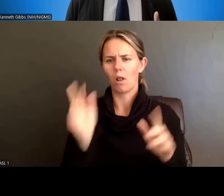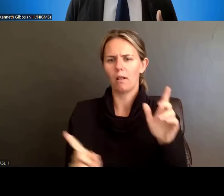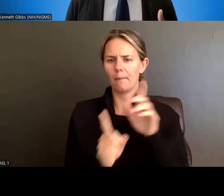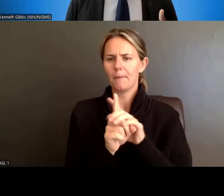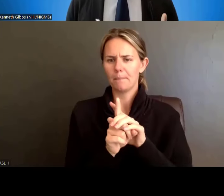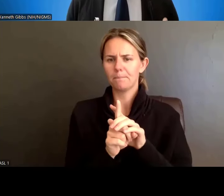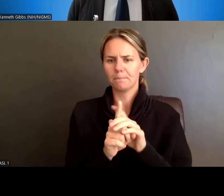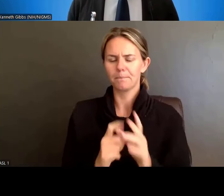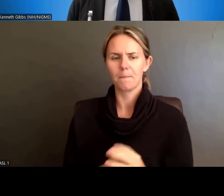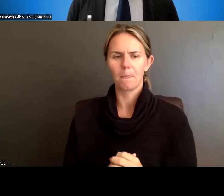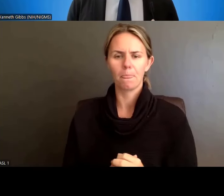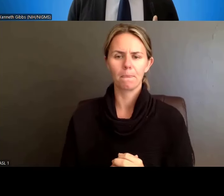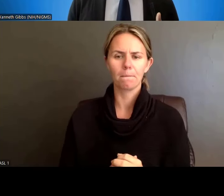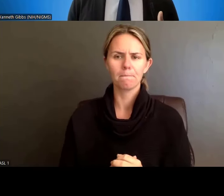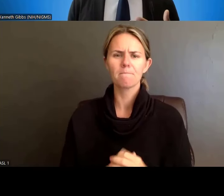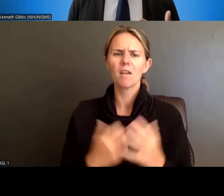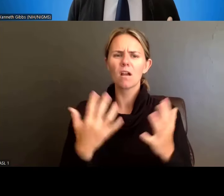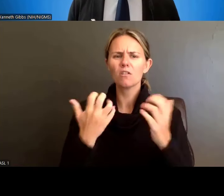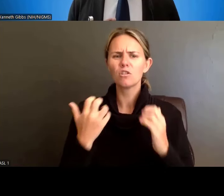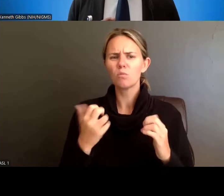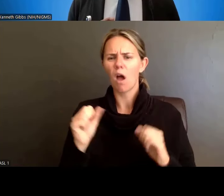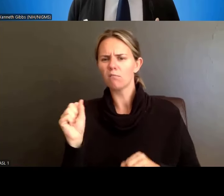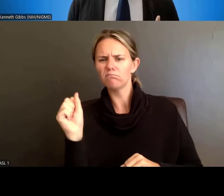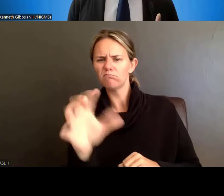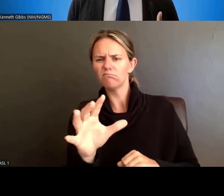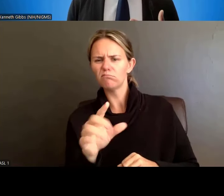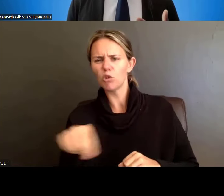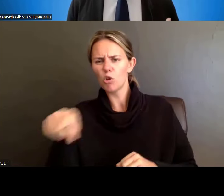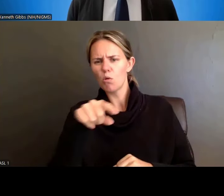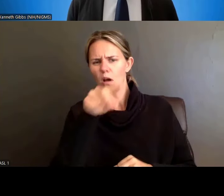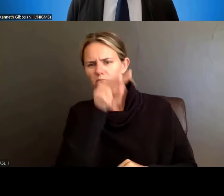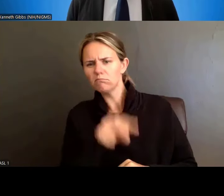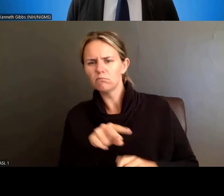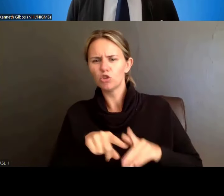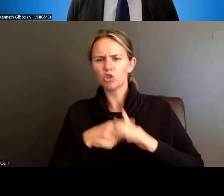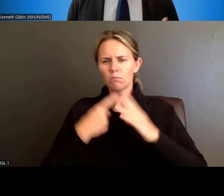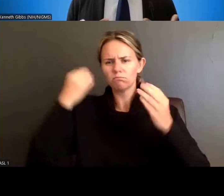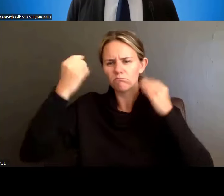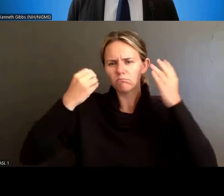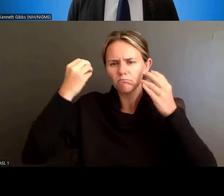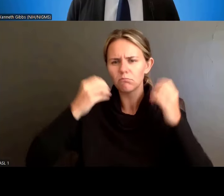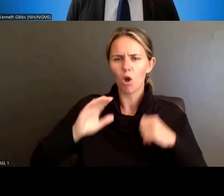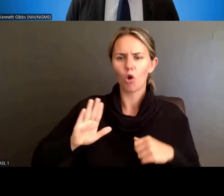This is to let you all start to think about how your institution can begin to meet these expectations.